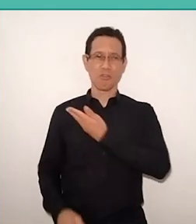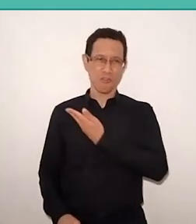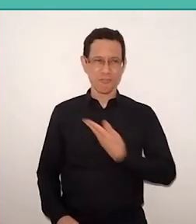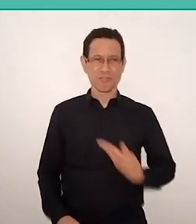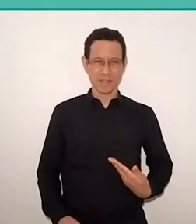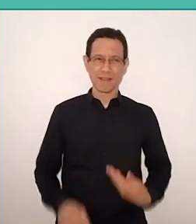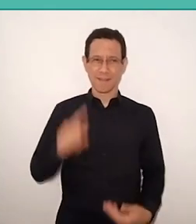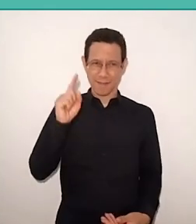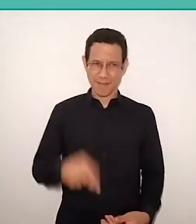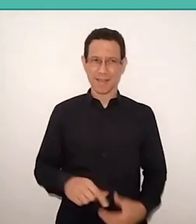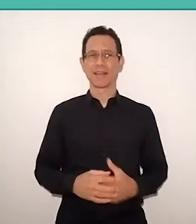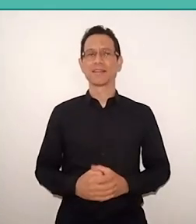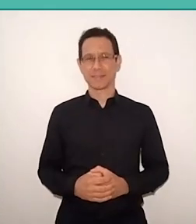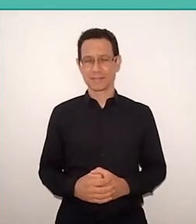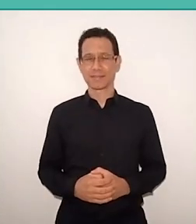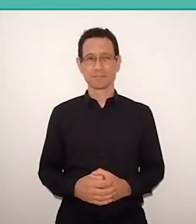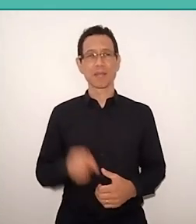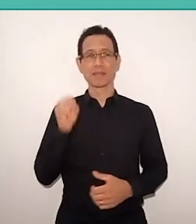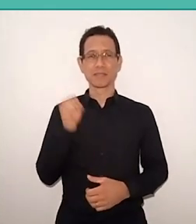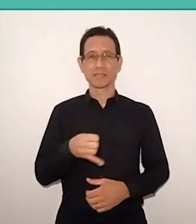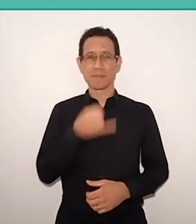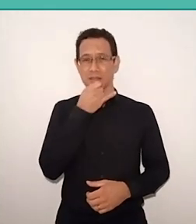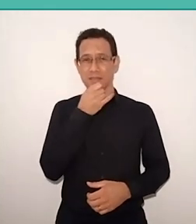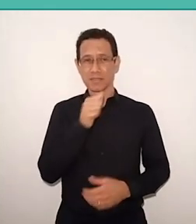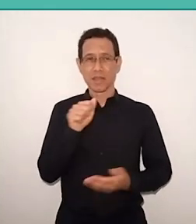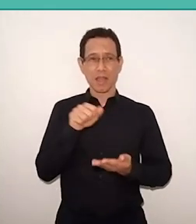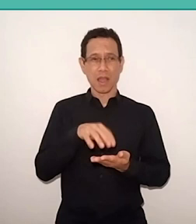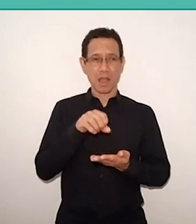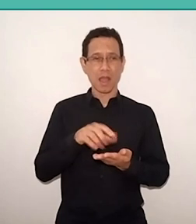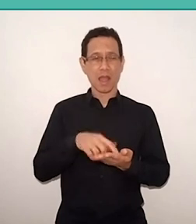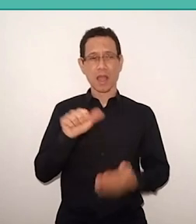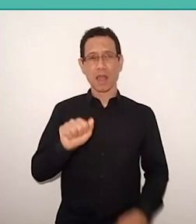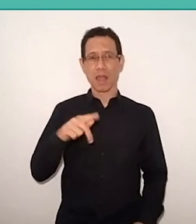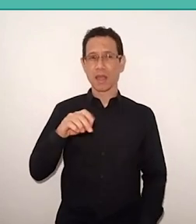If we take the issue of the handout, in Brazil, they are market reform.